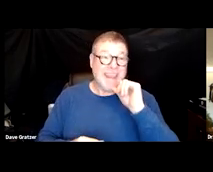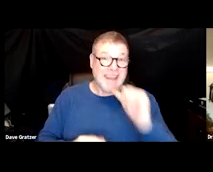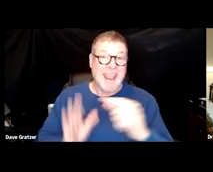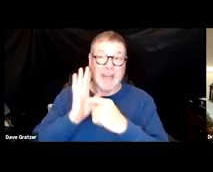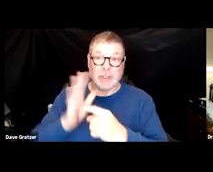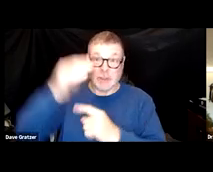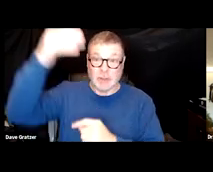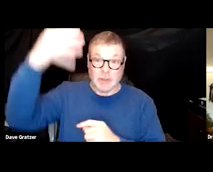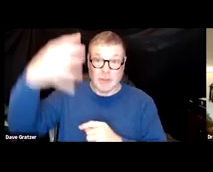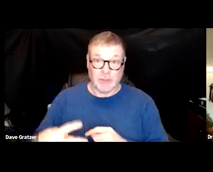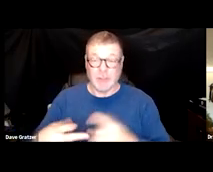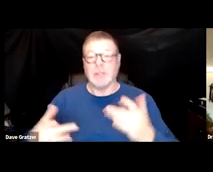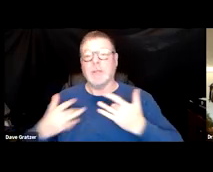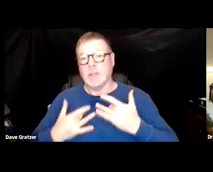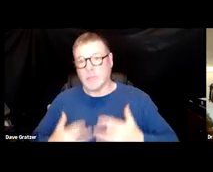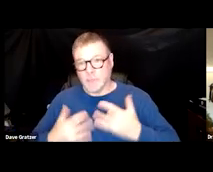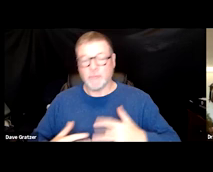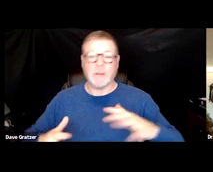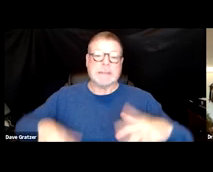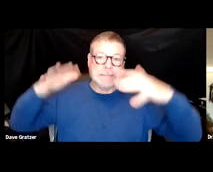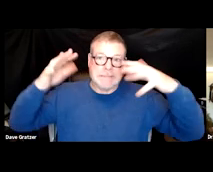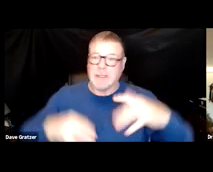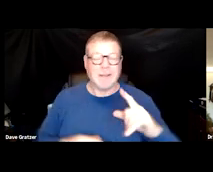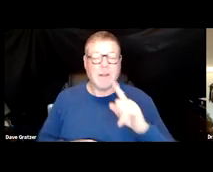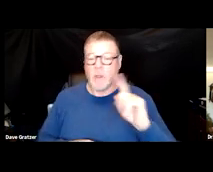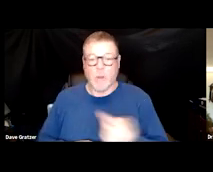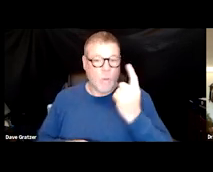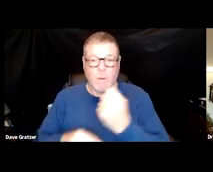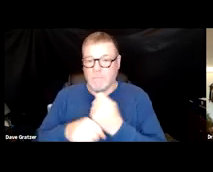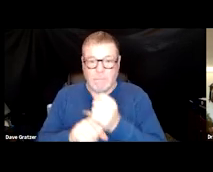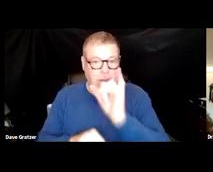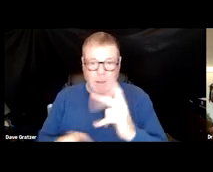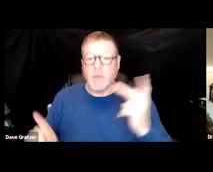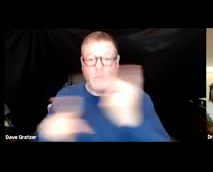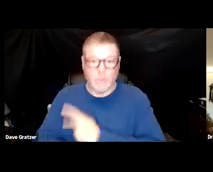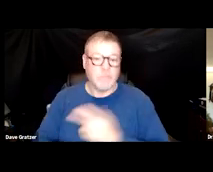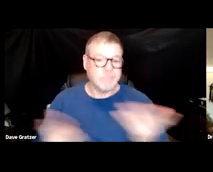in depression and anxiety, I can only think that it would make that particular illness worse